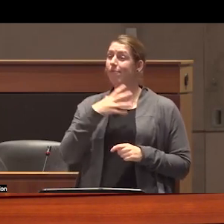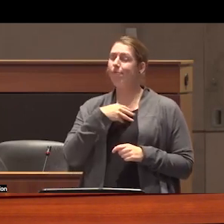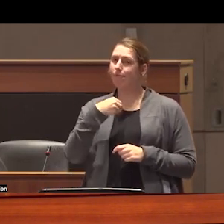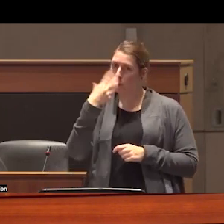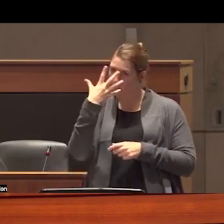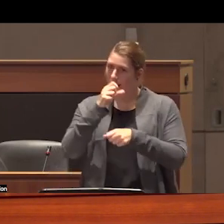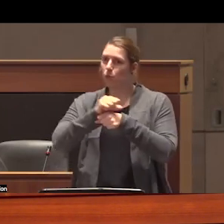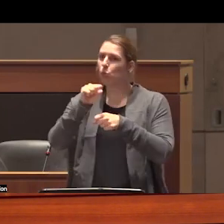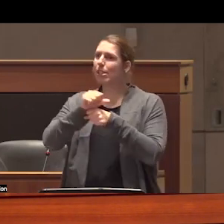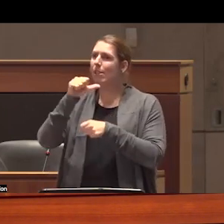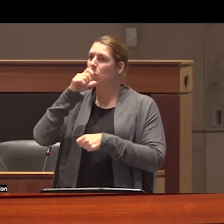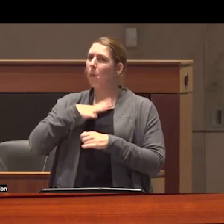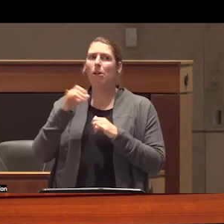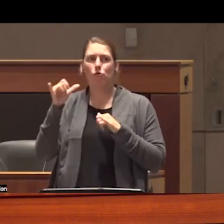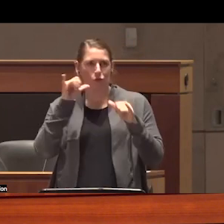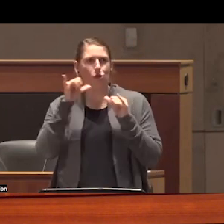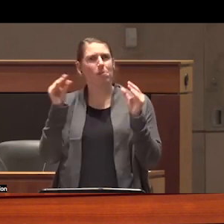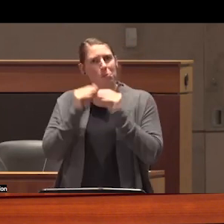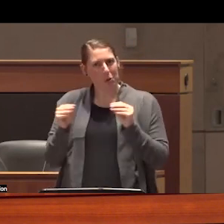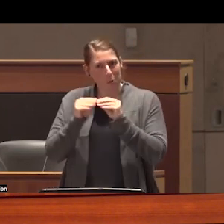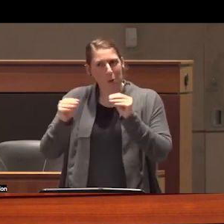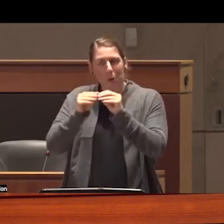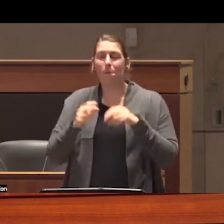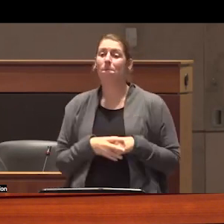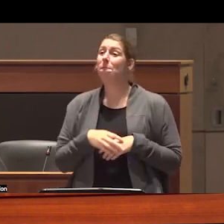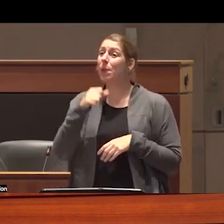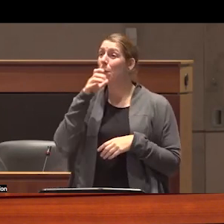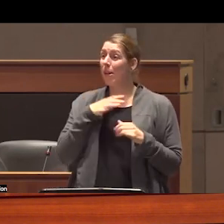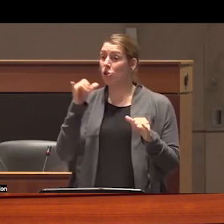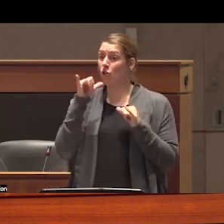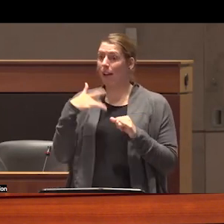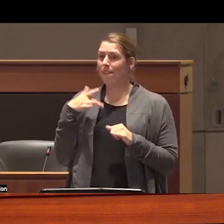women were consuming more and more alcohol women who drank were seen as undermining Norms